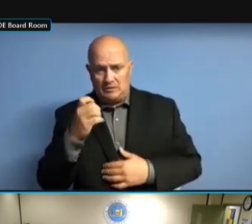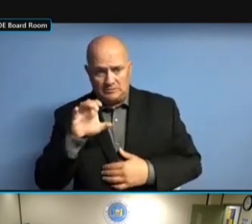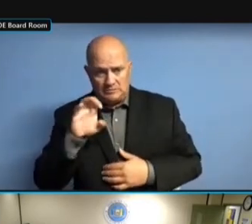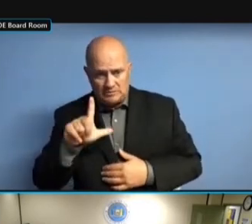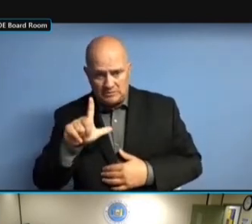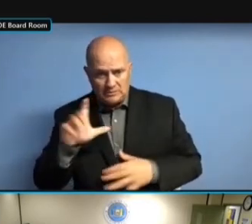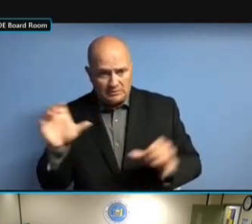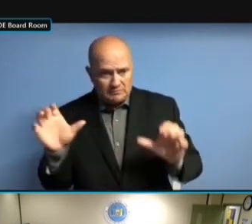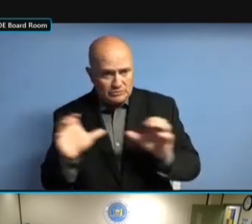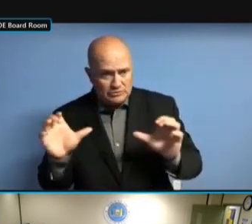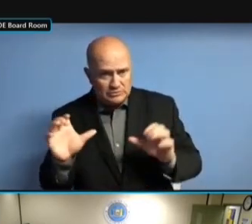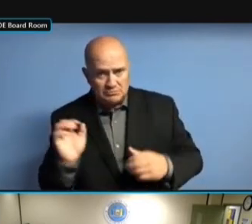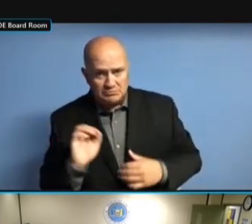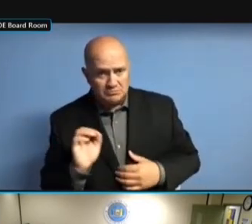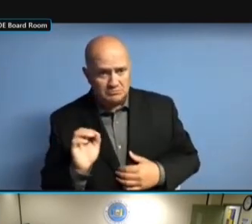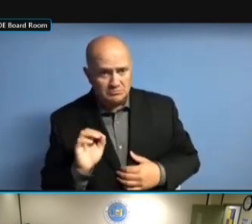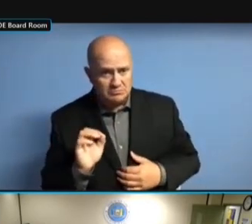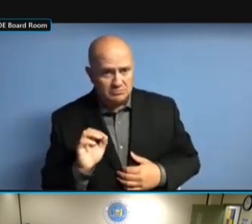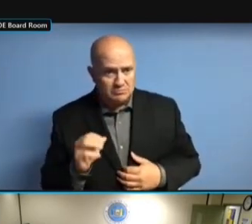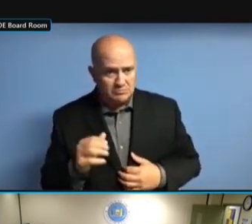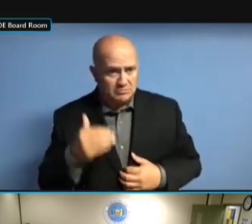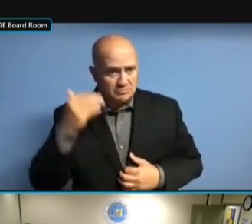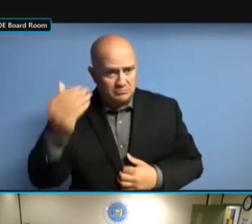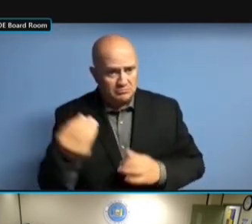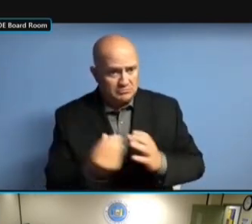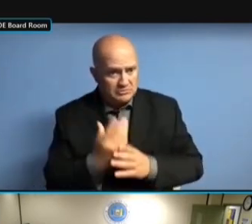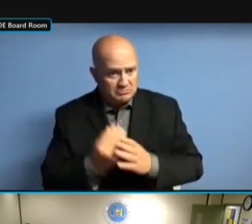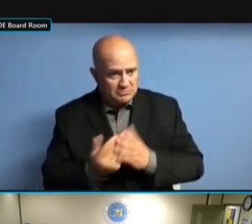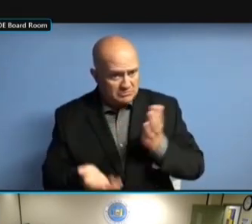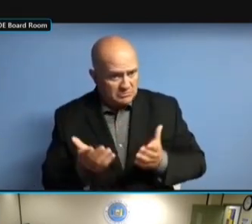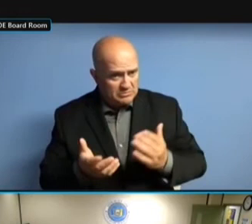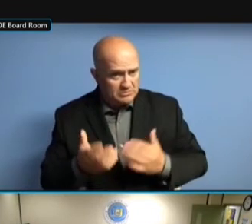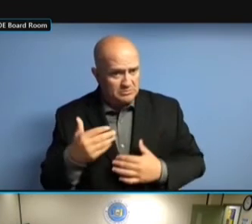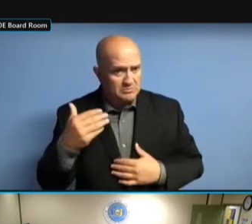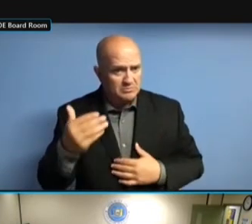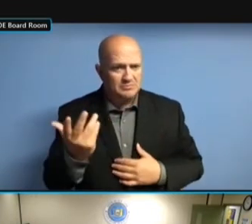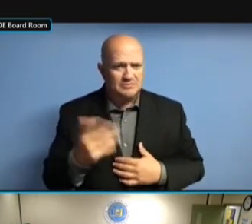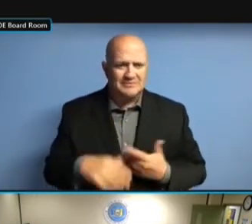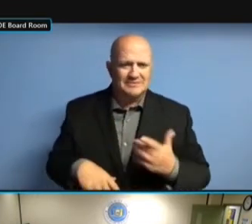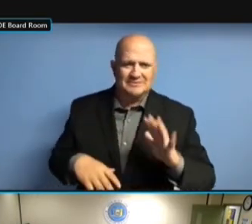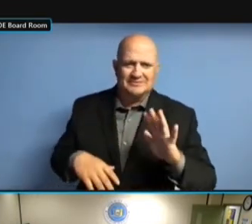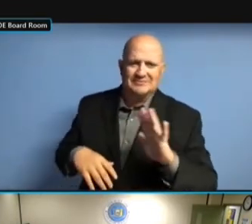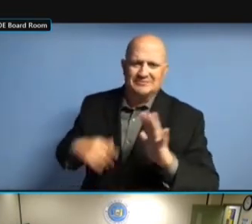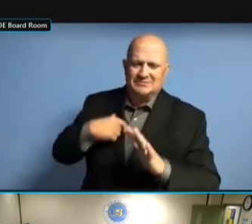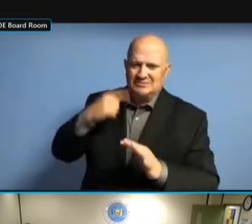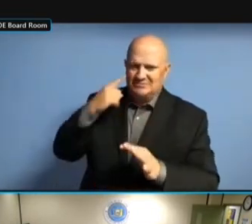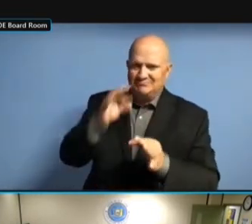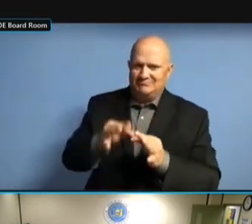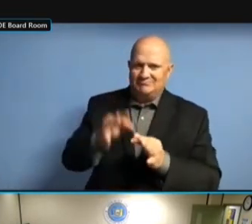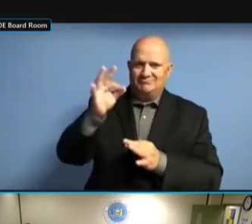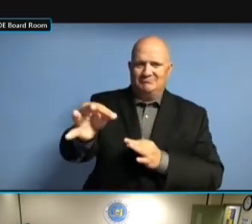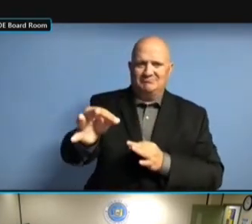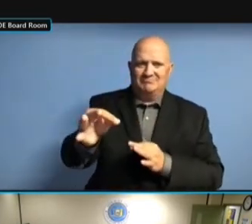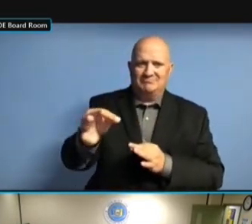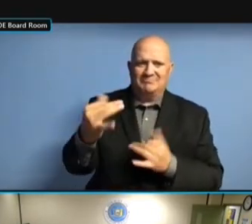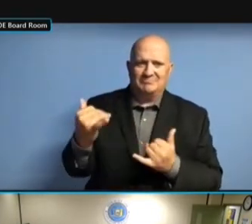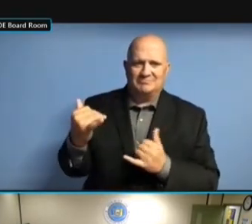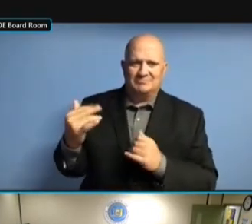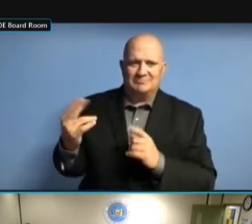'22 AT THE EARLIEST. >> AT THE VERY, VERY '22 AT THE EARLIEST. >> AT THE VERY, VERY EARLIEST. AT THE VERY, VERY EARLIEST. AT THE VERY, VERY EARLIEST. IF AT THE VERY, VERY EARLIEST. IF THEY'RE AT THE VERY, VERY EARLIEST. IF THEY'RE SUBMITTING AT THE VERY, VERY EARLIEST. IF THEY'RE SUBMITTING IT AT THE VERY, VERY EARLIEST. IF THEY'RE SUBMITTING IT IN AT THE VERY, VERY EARLIEST. IF THEY'RE SUBMITTING IT IN THE IF THEY'RE SUBMITTING IT IN THE IF THEY'RE SUBMITTING IT IN THE FIRST IF THEY'RE SUBMITTING IT IN THE FIRST QUARTER IF THEY'RE SUBMITTING IT IN THE FIRST QUARTER OF IF THEY'RE SUBMITTING IT IN THE FIRST QUARTER OF 2022, IF THEY'RE SUBMITTING IT IN THE FIRST QUARTER OF 2022, I IF THEY'RE SUBMITTING IT IN THE FIRST QUARTER OF 2022, I DON'T FIRST QUARTER OF 2022, I DON'T FIRST QUARTER OF 2022, I DON'T IMAGINE FIRST QUARTER OF 2022, I DON'T IMAGINE IT'S FIRST QUARTER OF 2022, I DON'T IMAGINE IT'S GOING FIRST QUARTER OF 2022, I DON'T IMAGINE IT'S GOING TO FIRST QUARTER OF 2022, I DON'T IMAGINE IT'S GOING TO BE FIRST QUARTER OF 2022, I DON'T IMAGINE IT'S GOING TO BE DONE. IMAGINE IT'S GOING TO BE DONE. IMAGINE IT'S GOING TO BE DONE. WITH IMAGINE IT'S GOING TO BE DONE. WITH REGARD IMAGINE IT'S GOING TO BE DONE. WITH REGARD TO